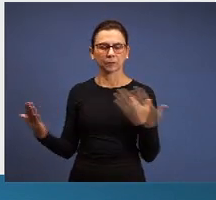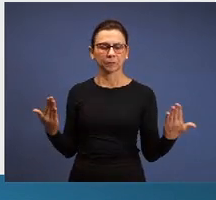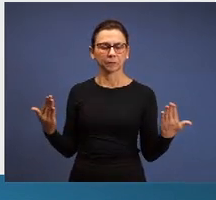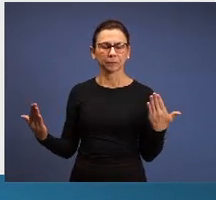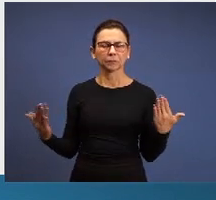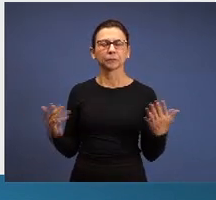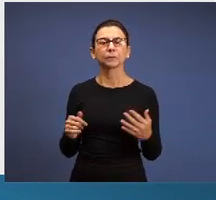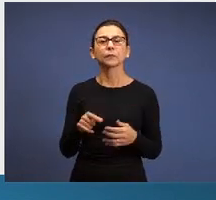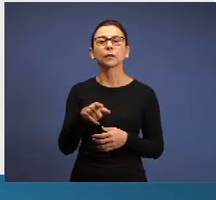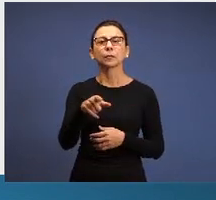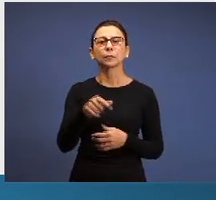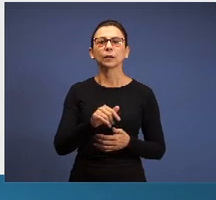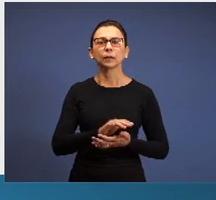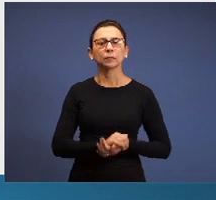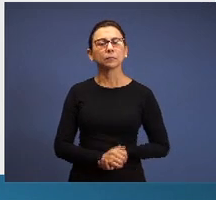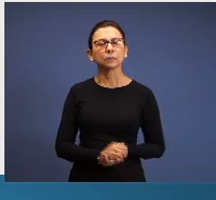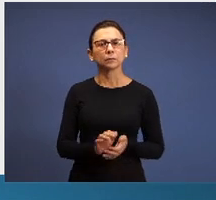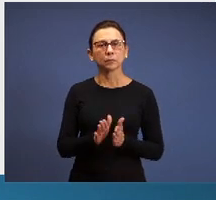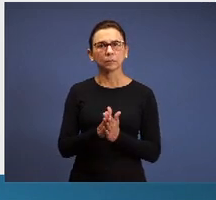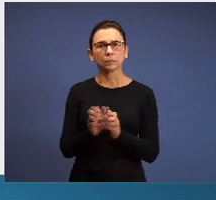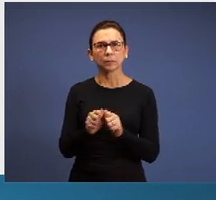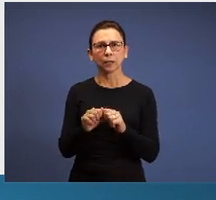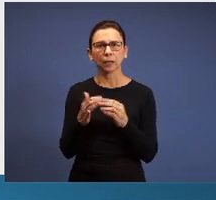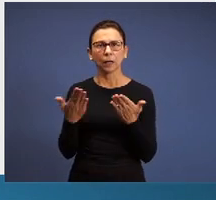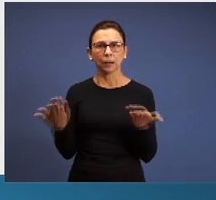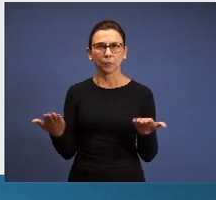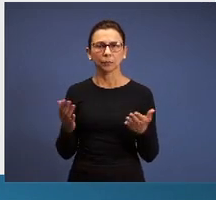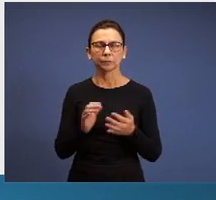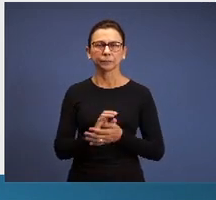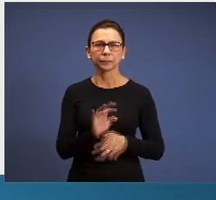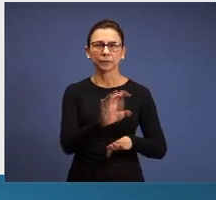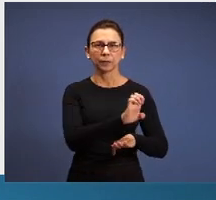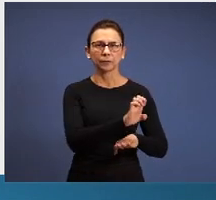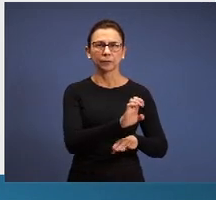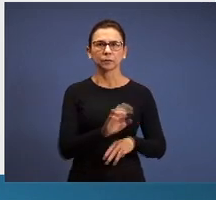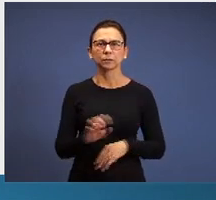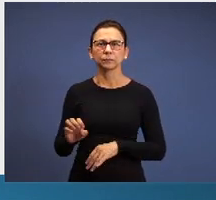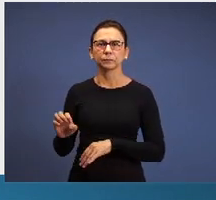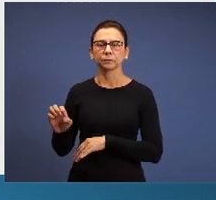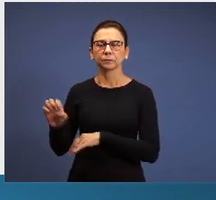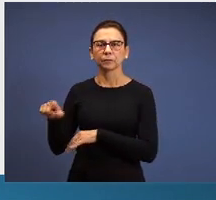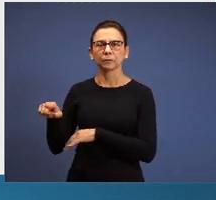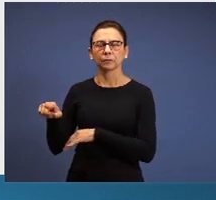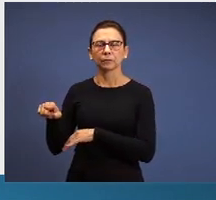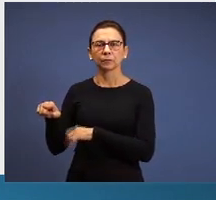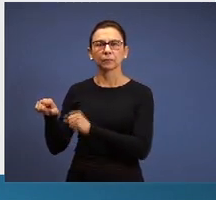Ephesus and open Sardis to see the difference here, what’s the relation that exists between them